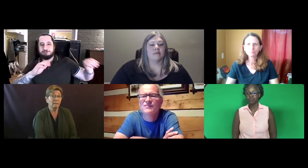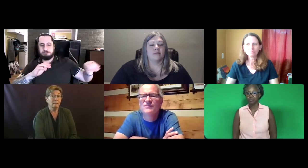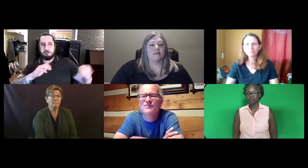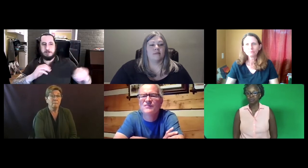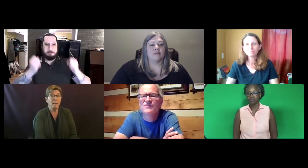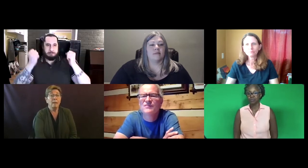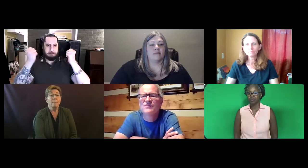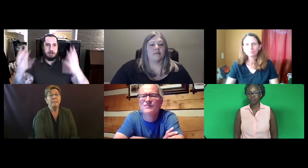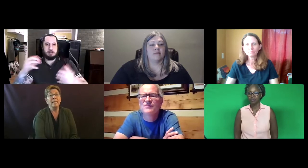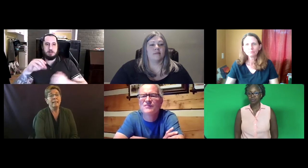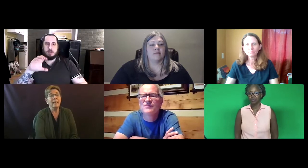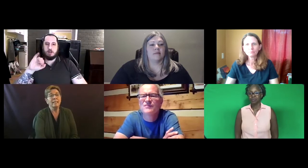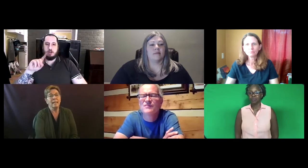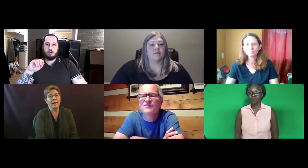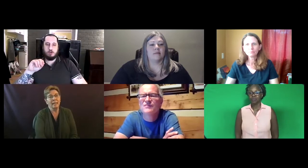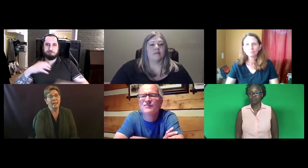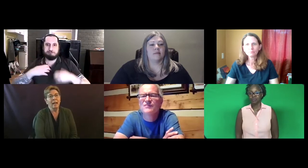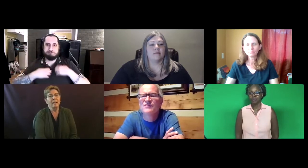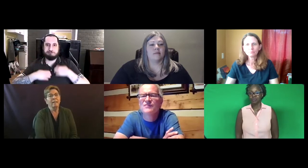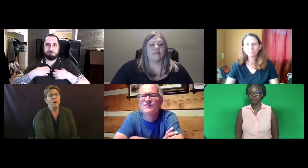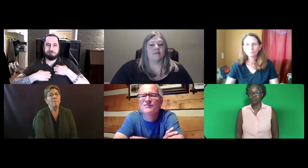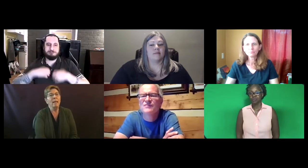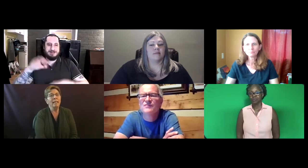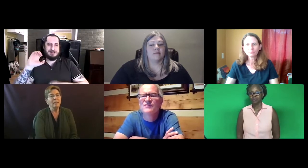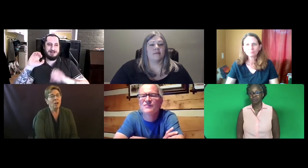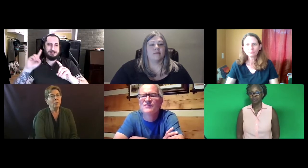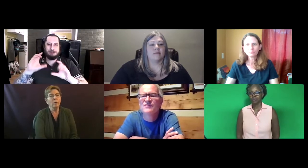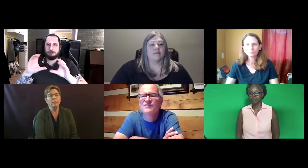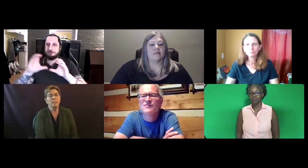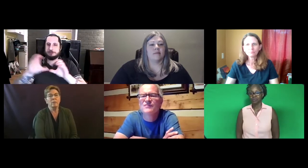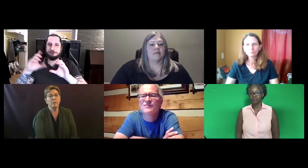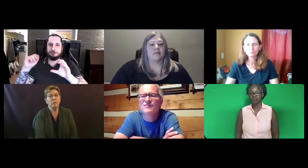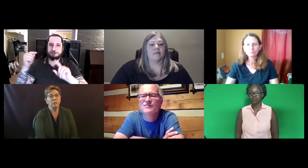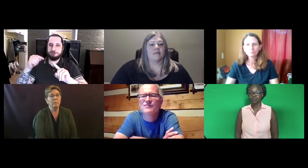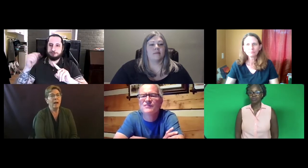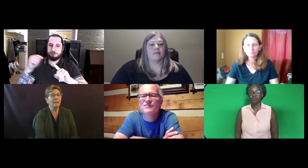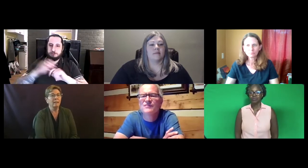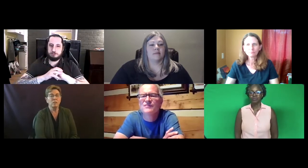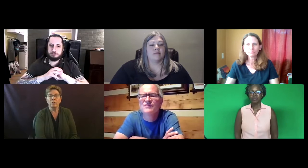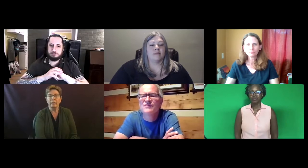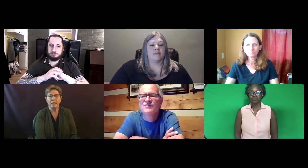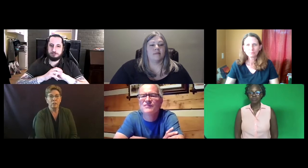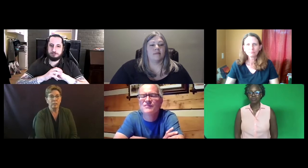But setting that aside, there are many in Colorado who are disgruntled by the certification